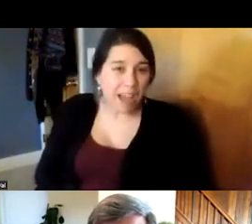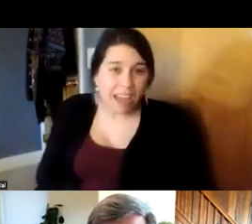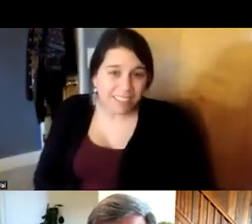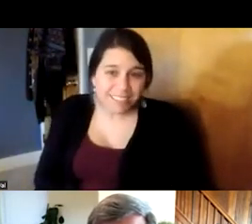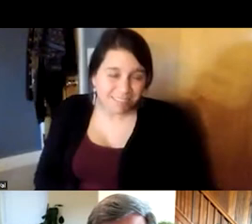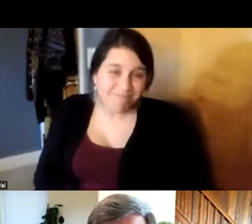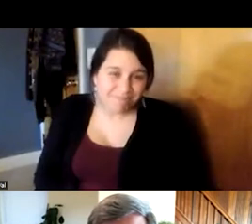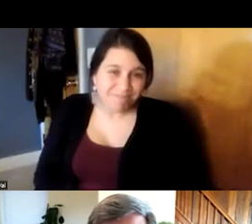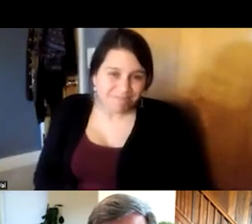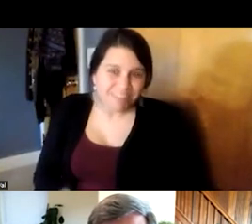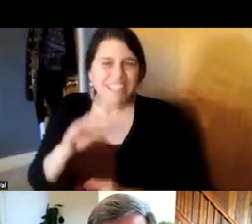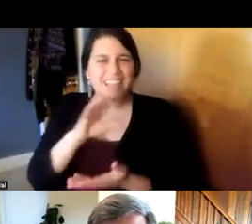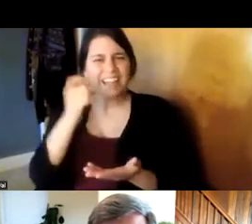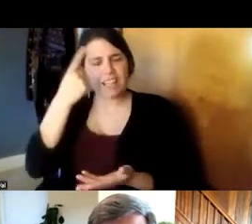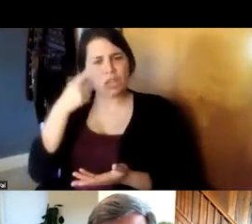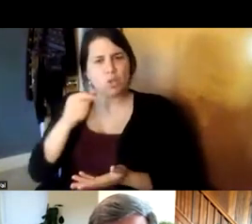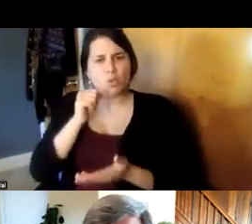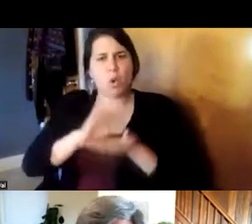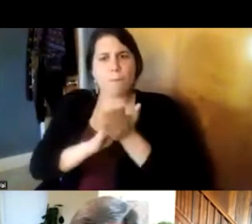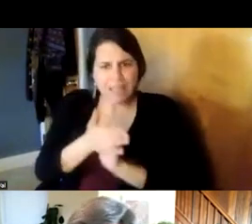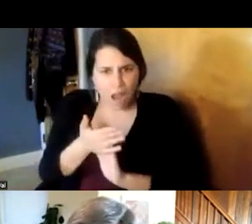point out that you don't become infantile even if you do need someone to change your depends